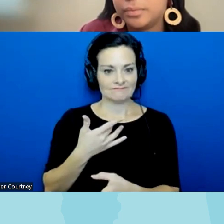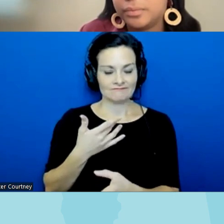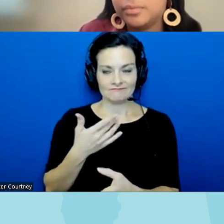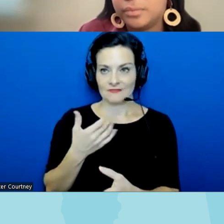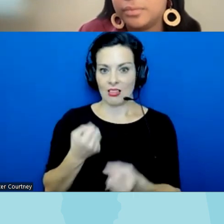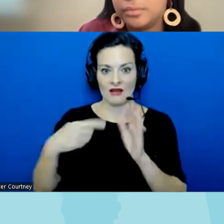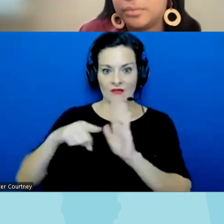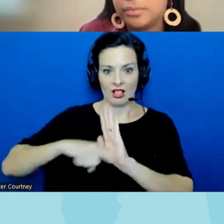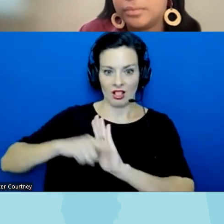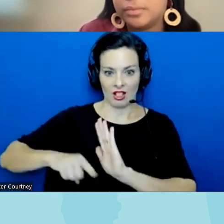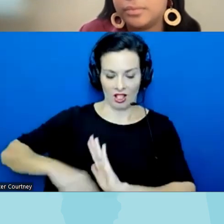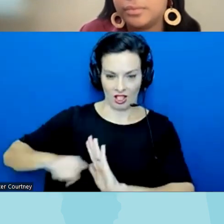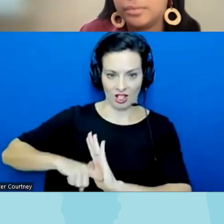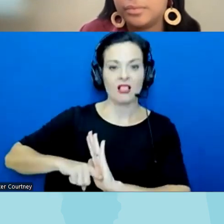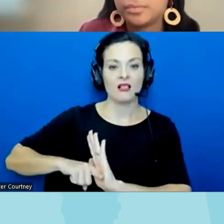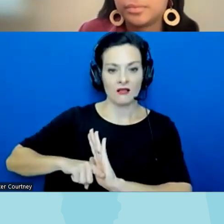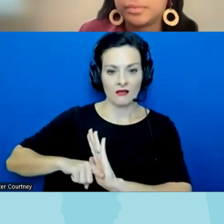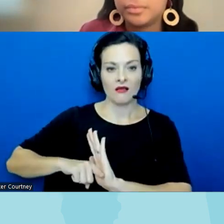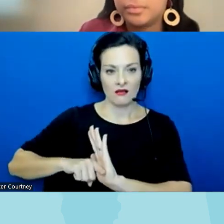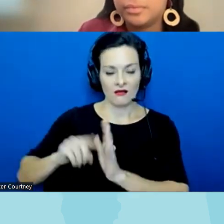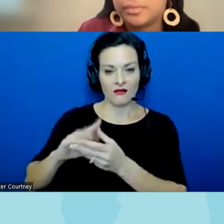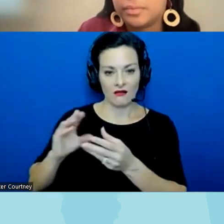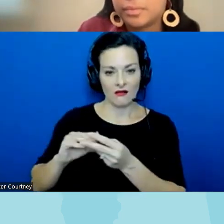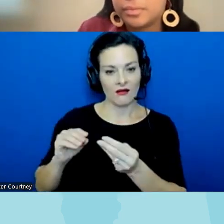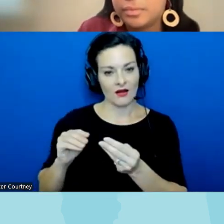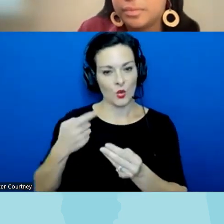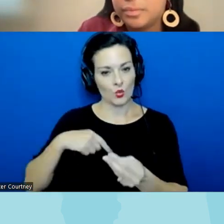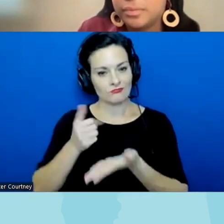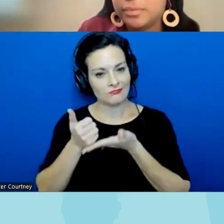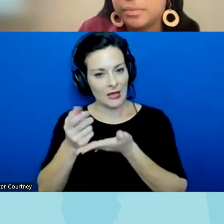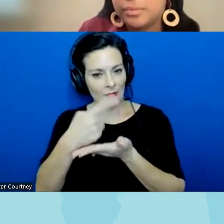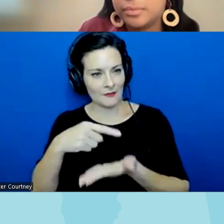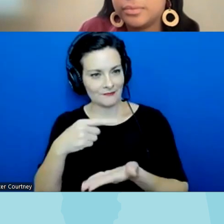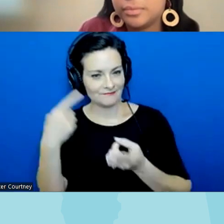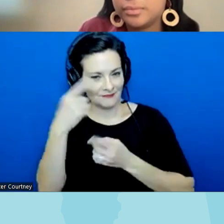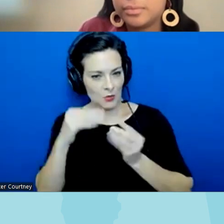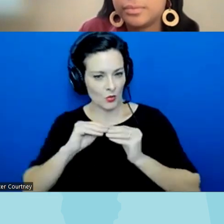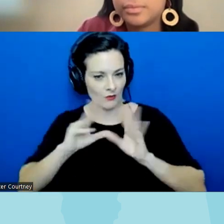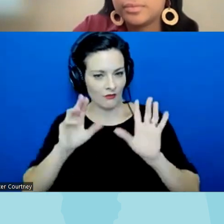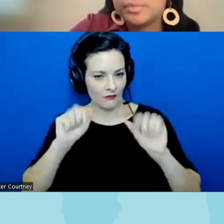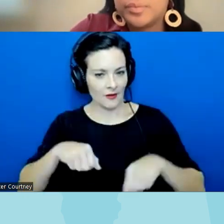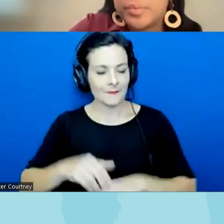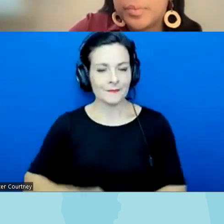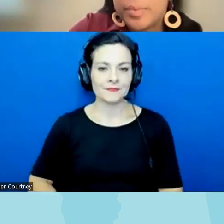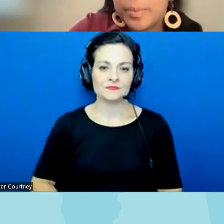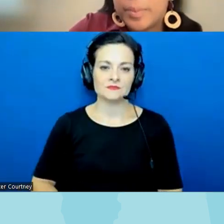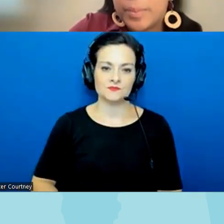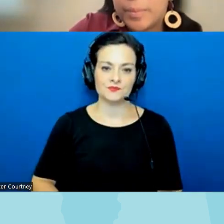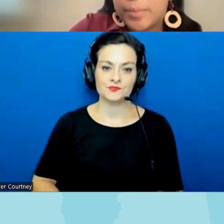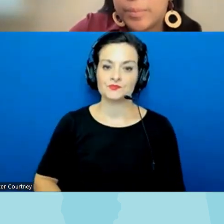so I think that's one um point that we've we've been able to use somewhat successfully and I